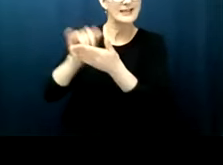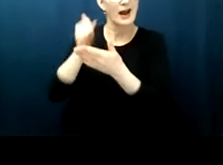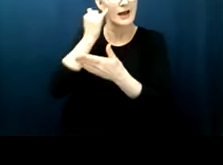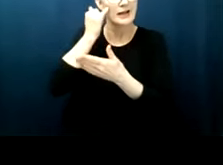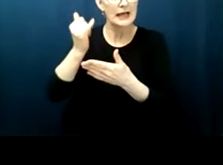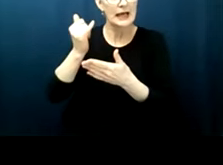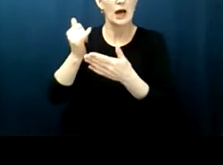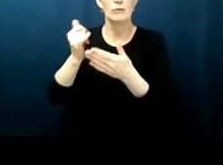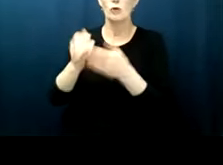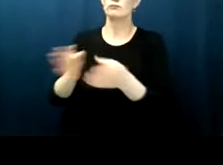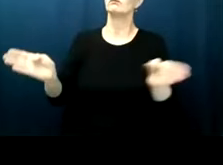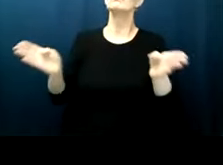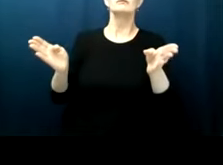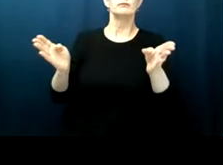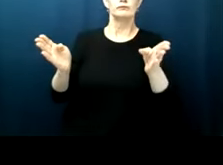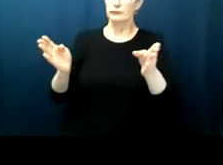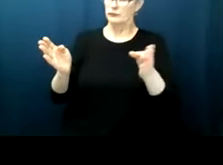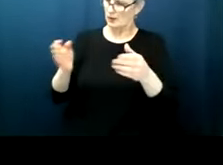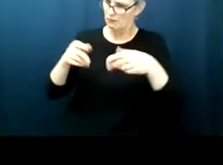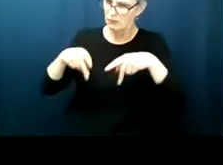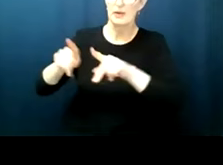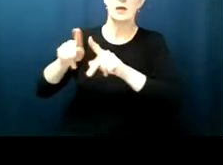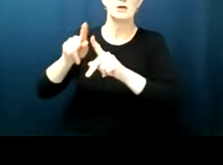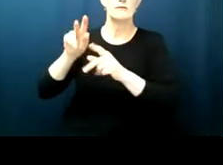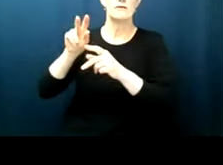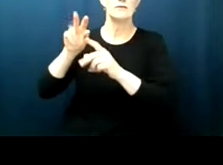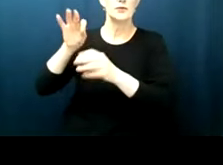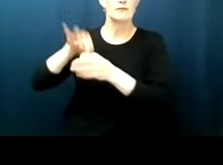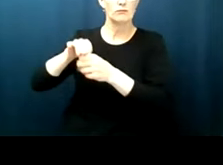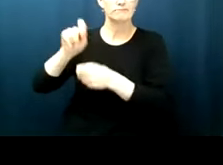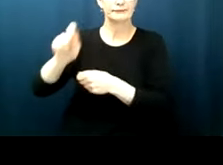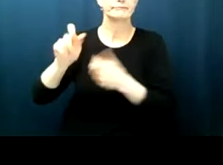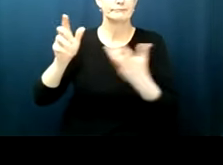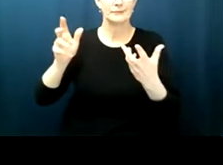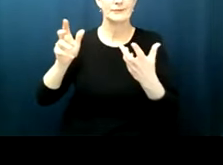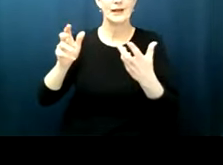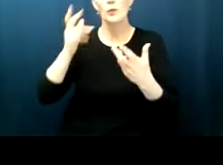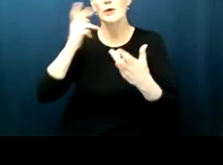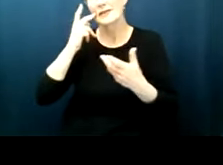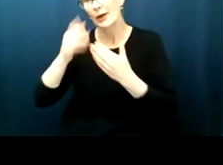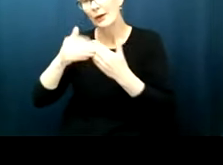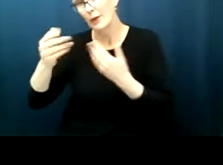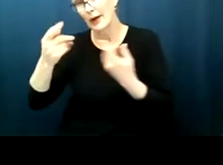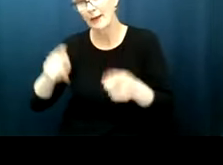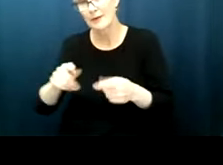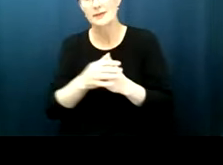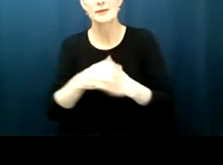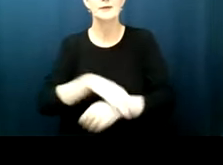legal form um so we'll see we'll see where that goes i'll just close by saying it's often easy to